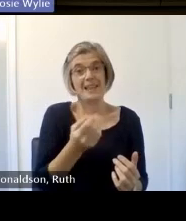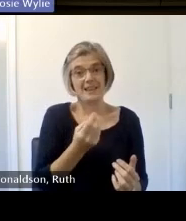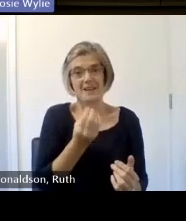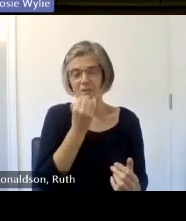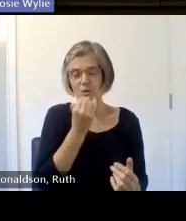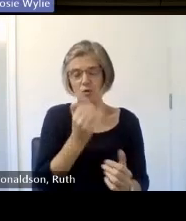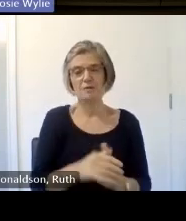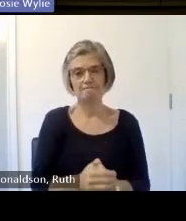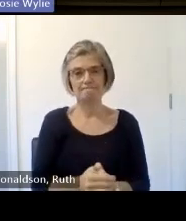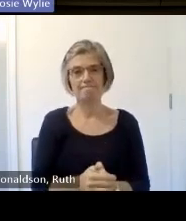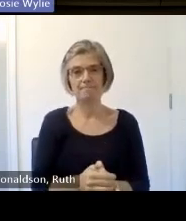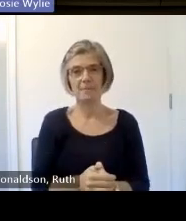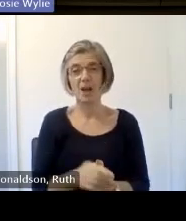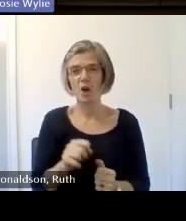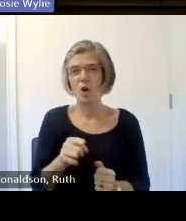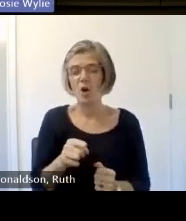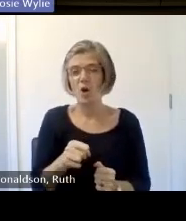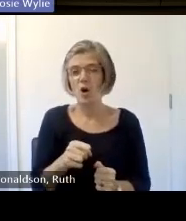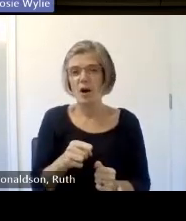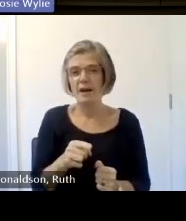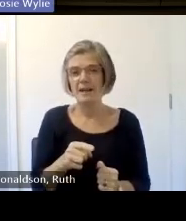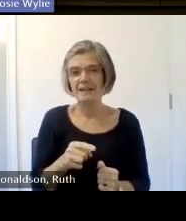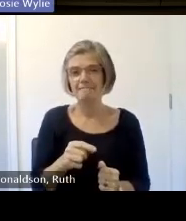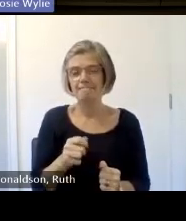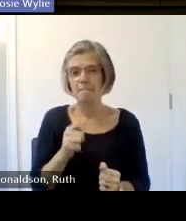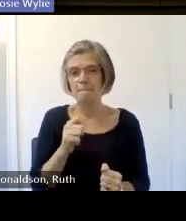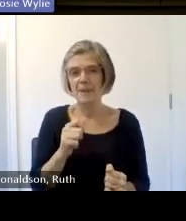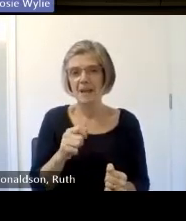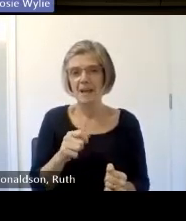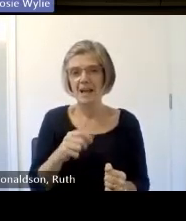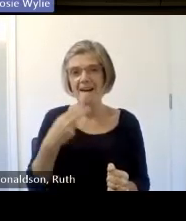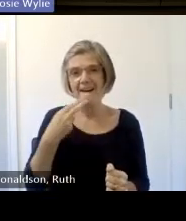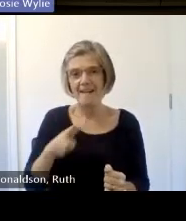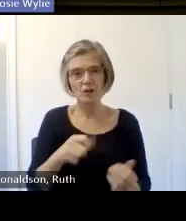sign up sheets um that are in there with a big arrow pointing down at them you can't miss them